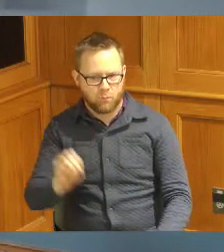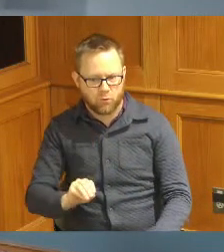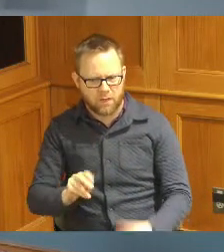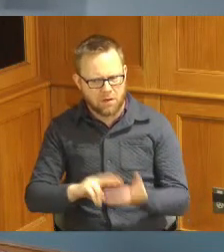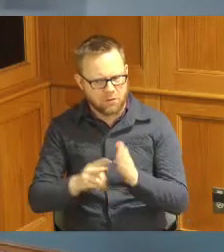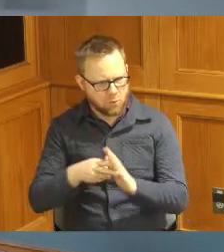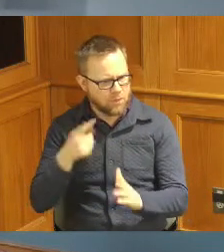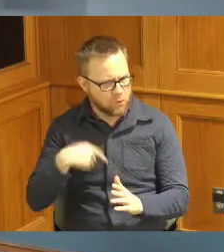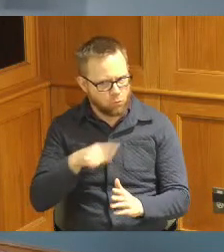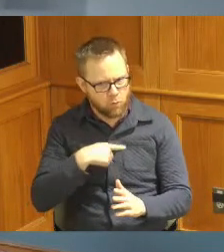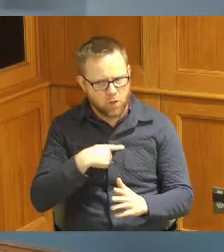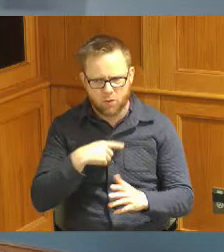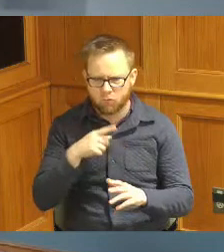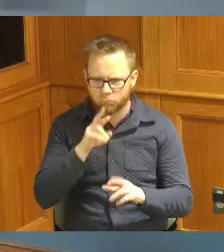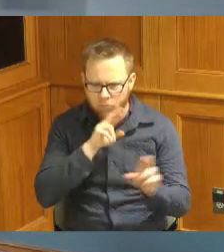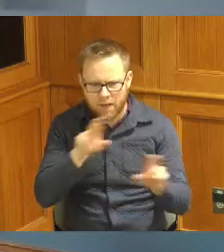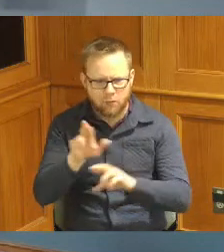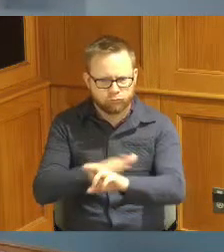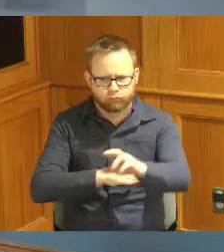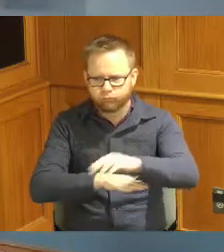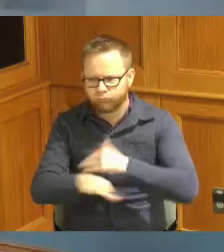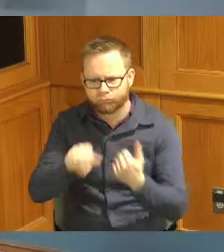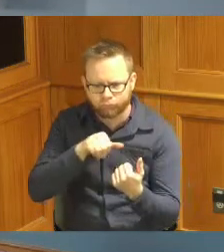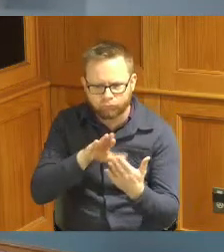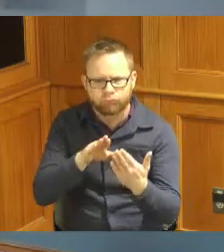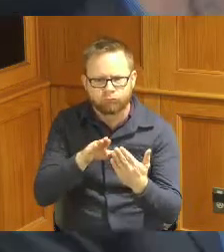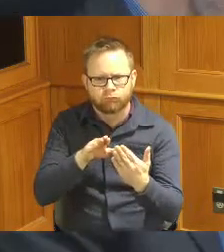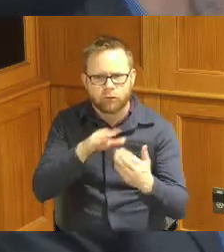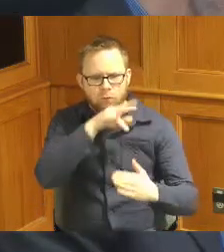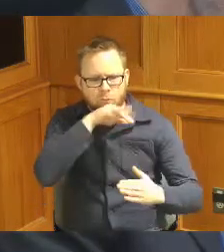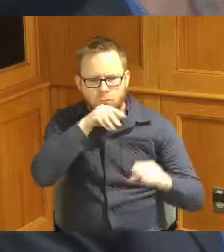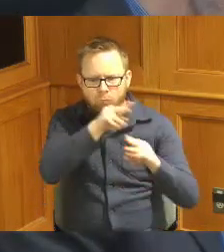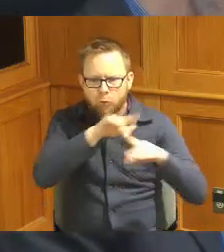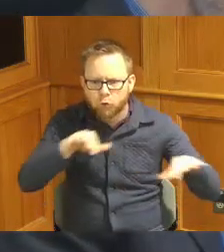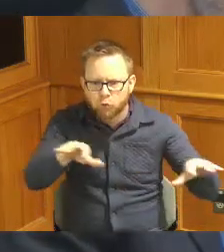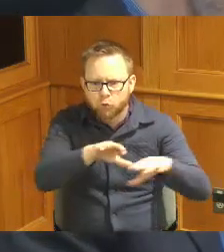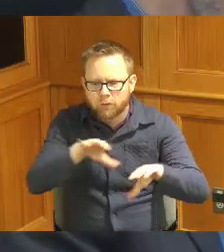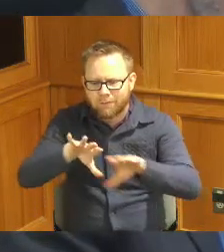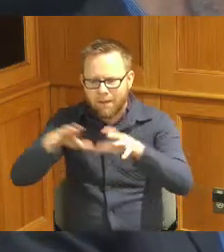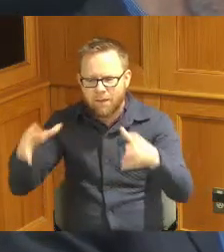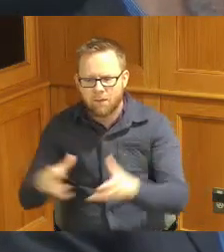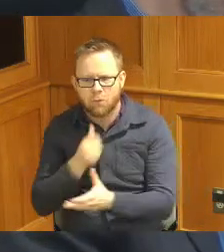Force against pollution and global warming through efficiency focused and environmentally